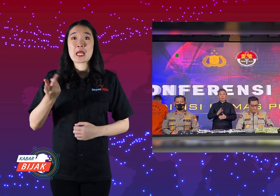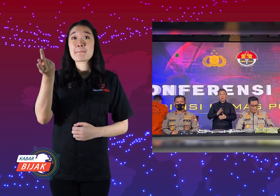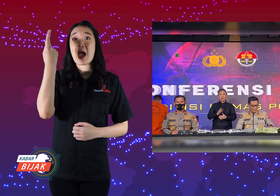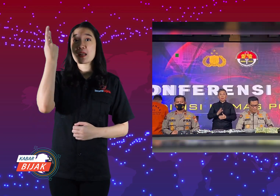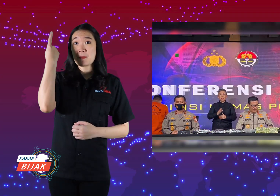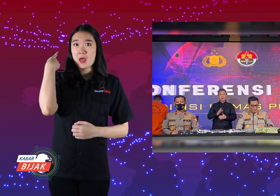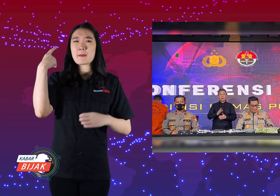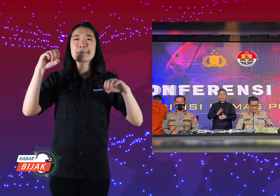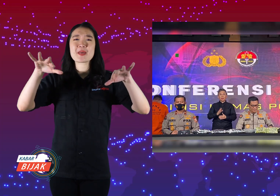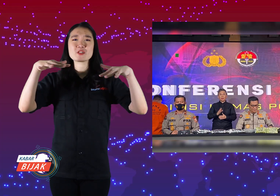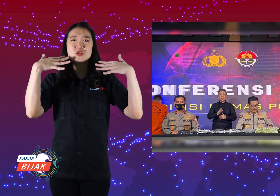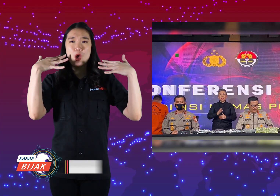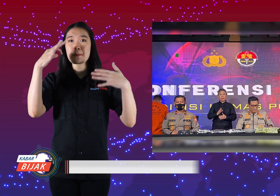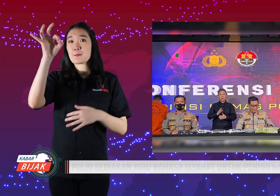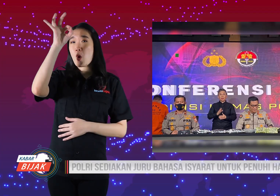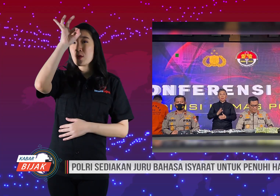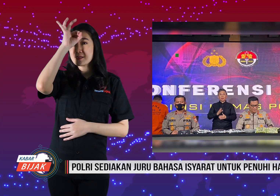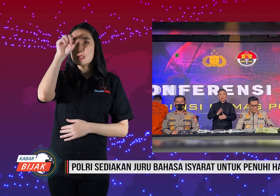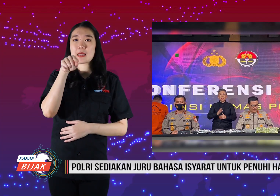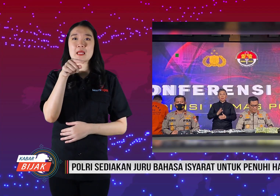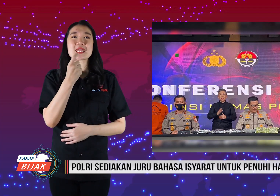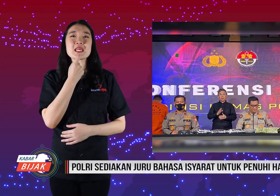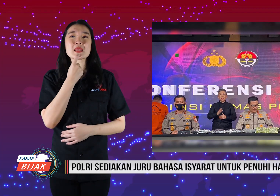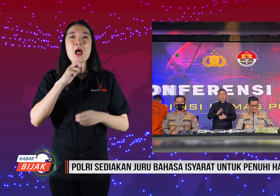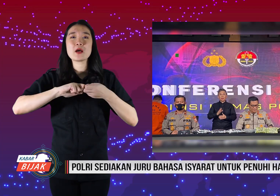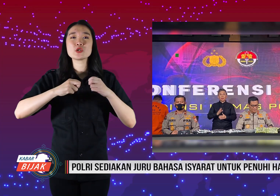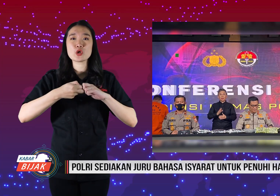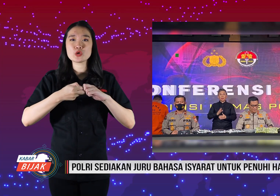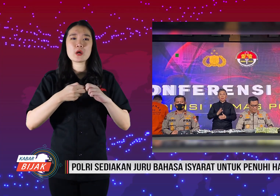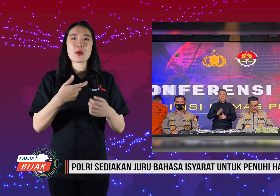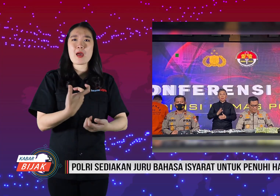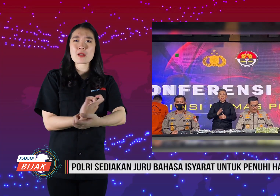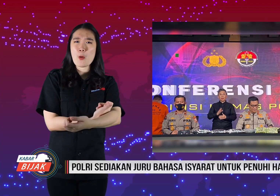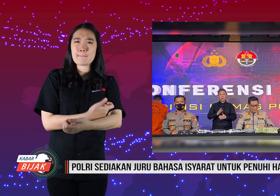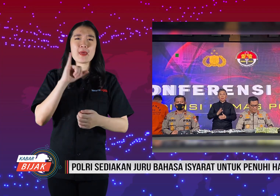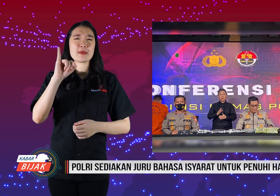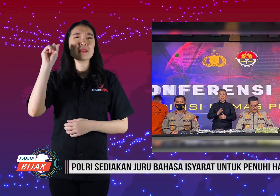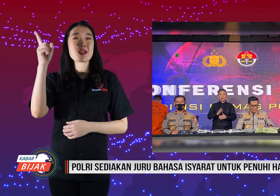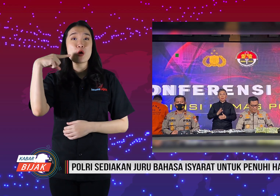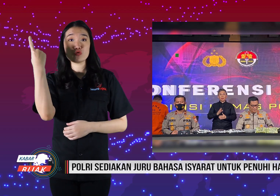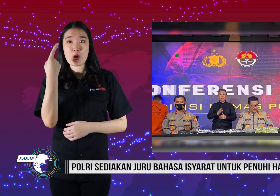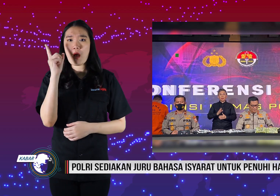Yesterday there was a press conference about international drug cases,